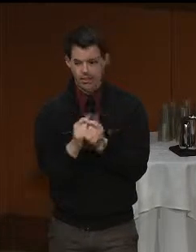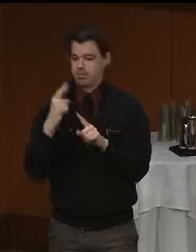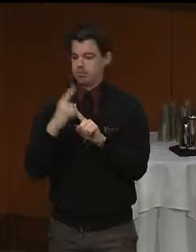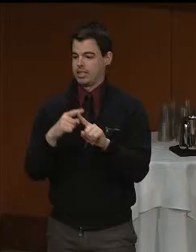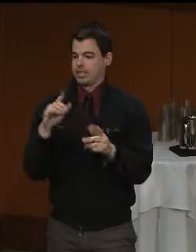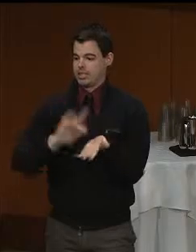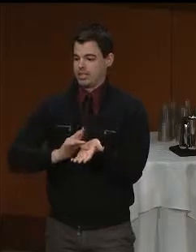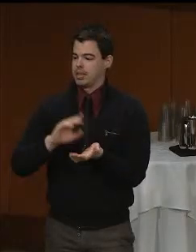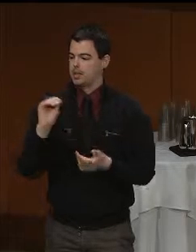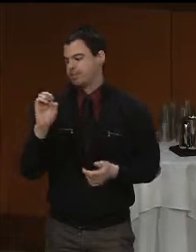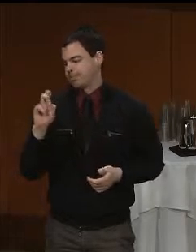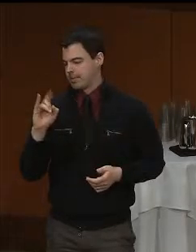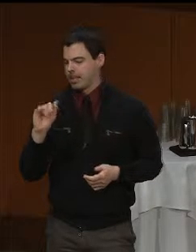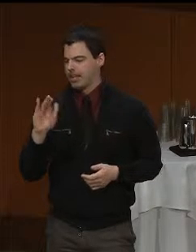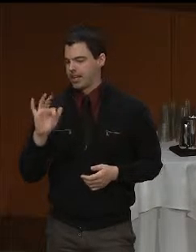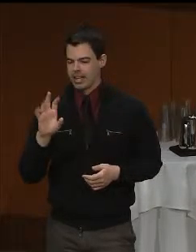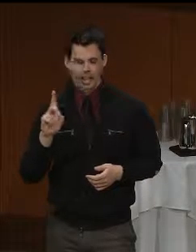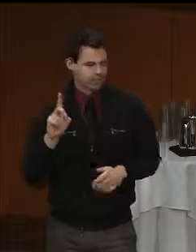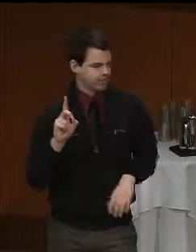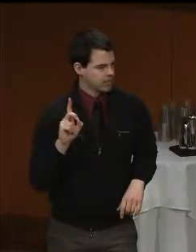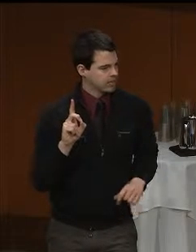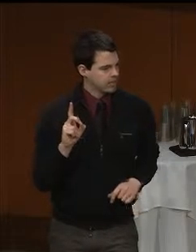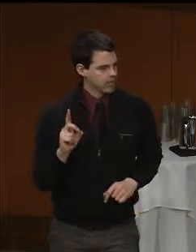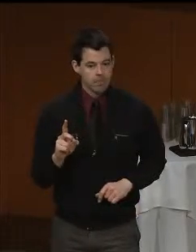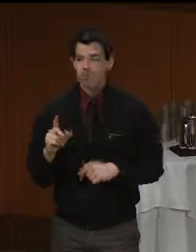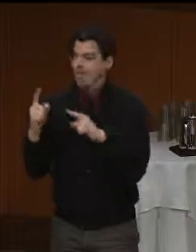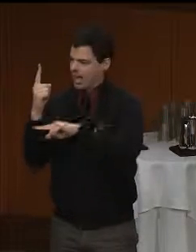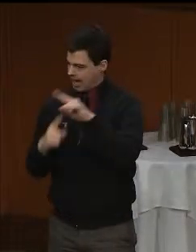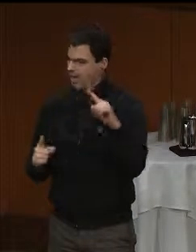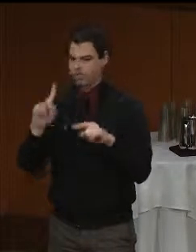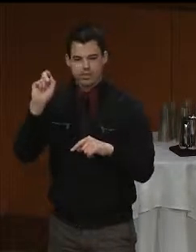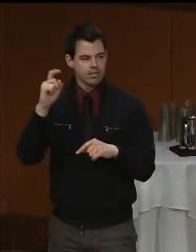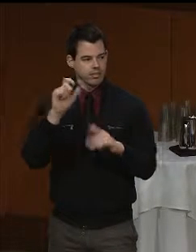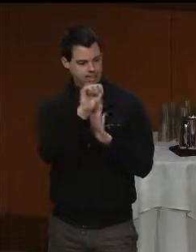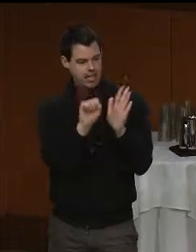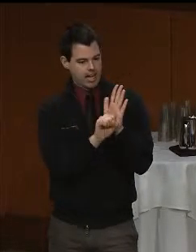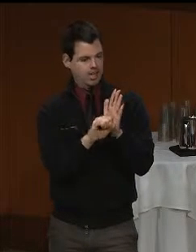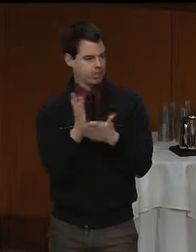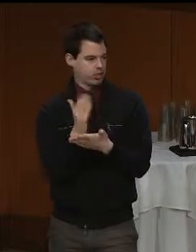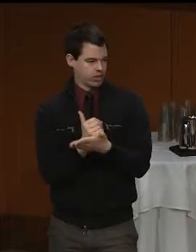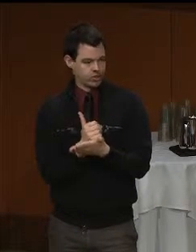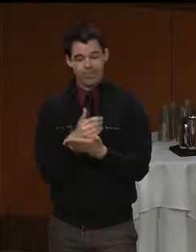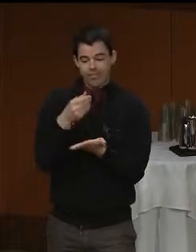It consumes half of the state budget both in terms of funding and public employees.